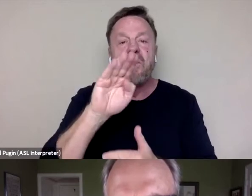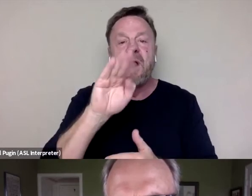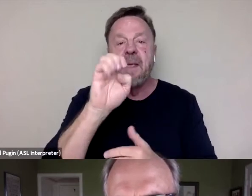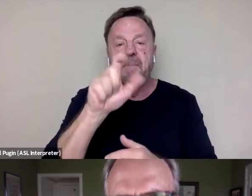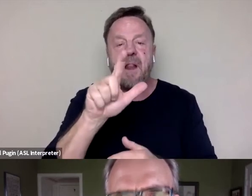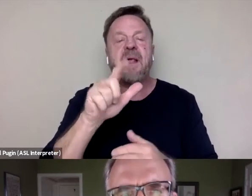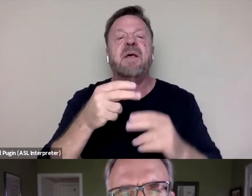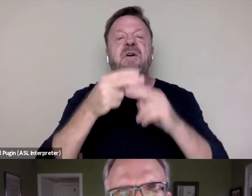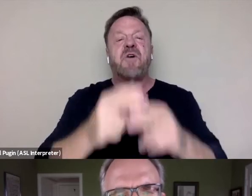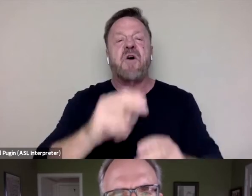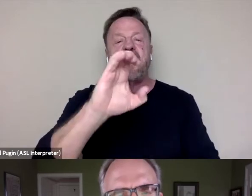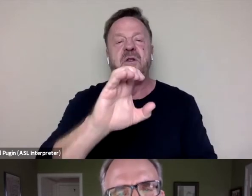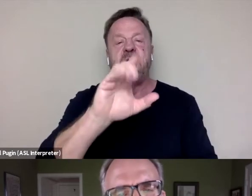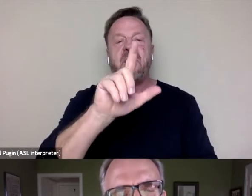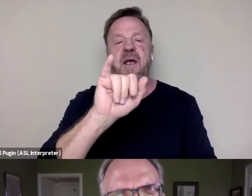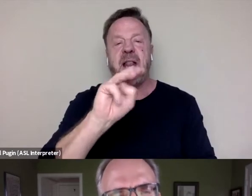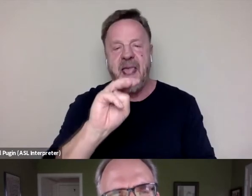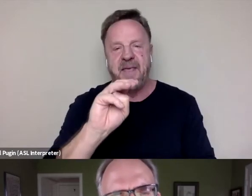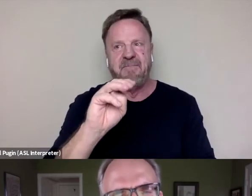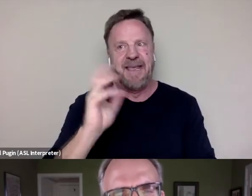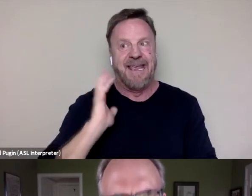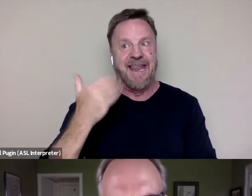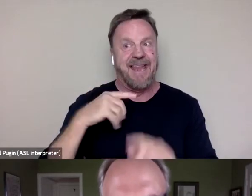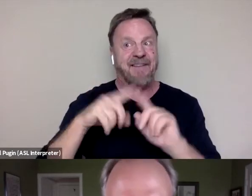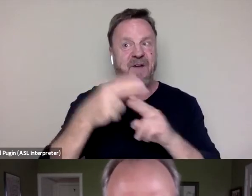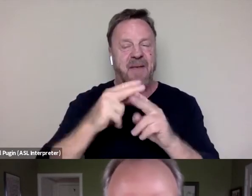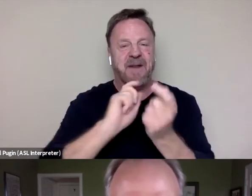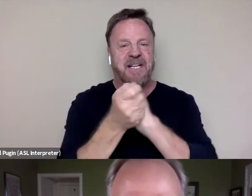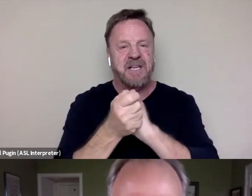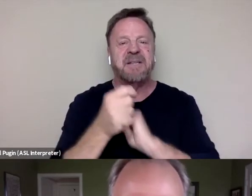It had a different name, but I changed the name. It's Claim, 'cause I'm claiming it.